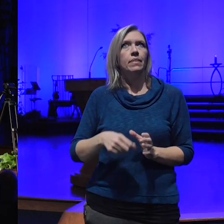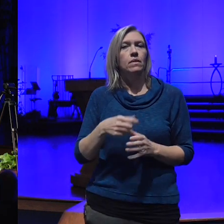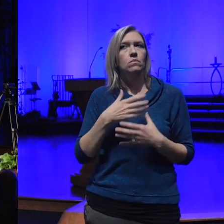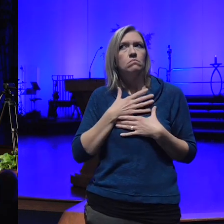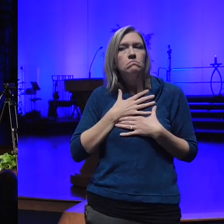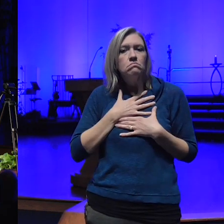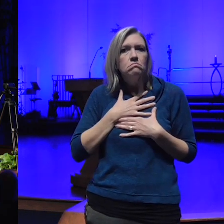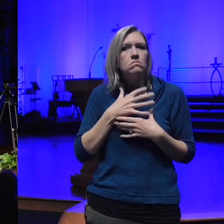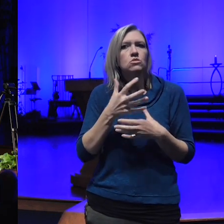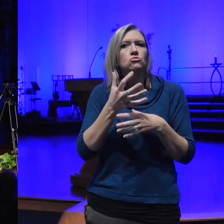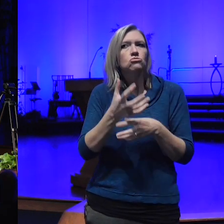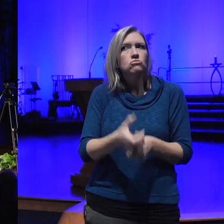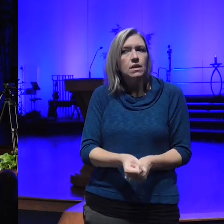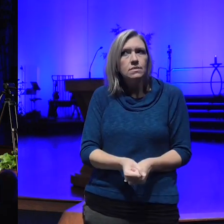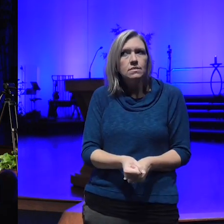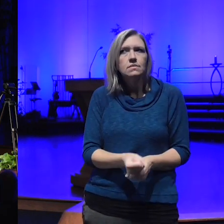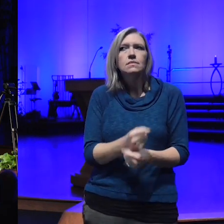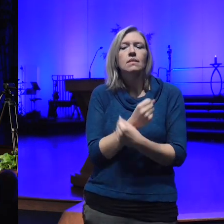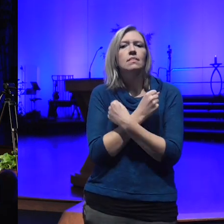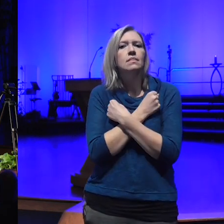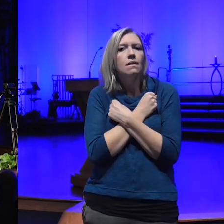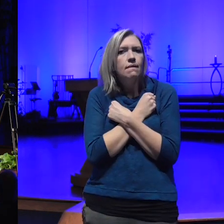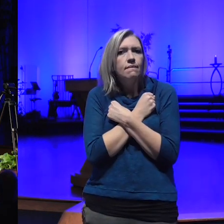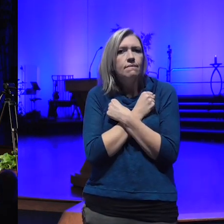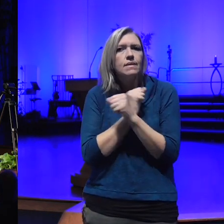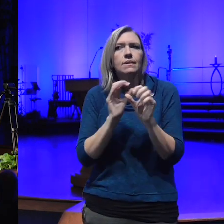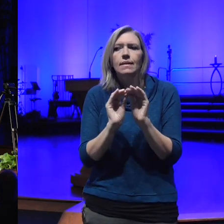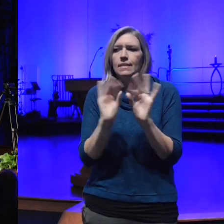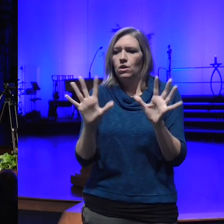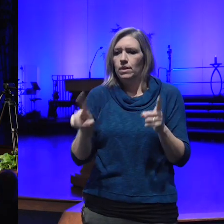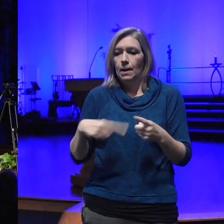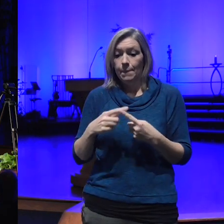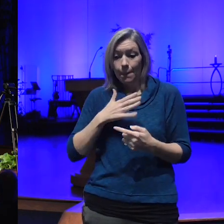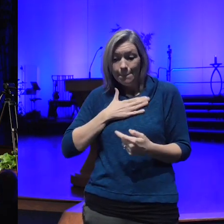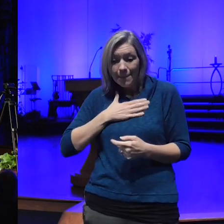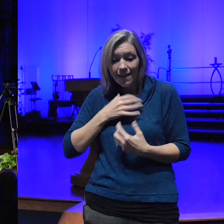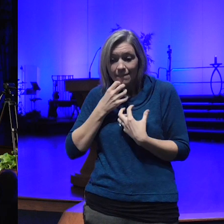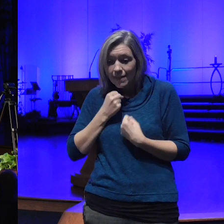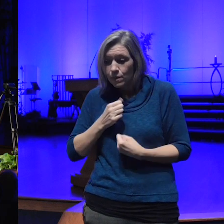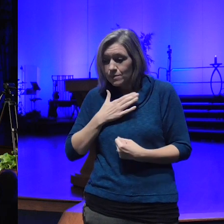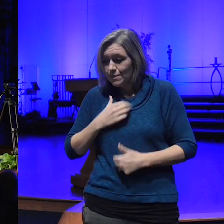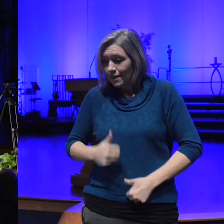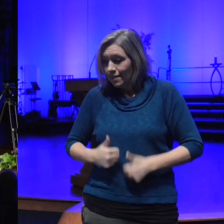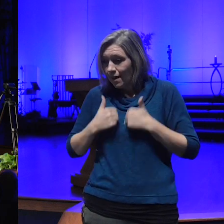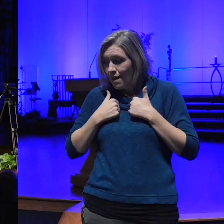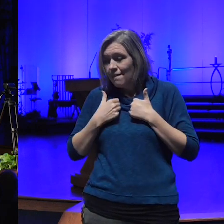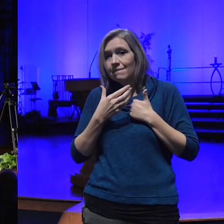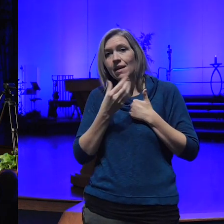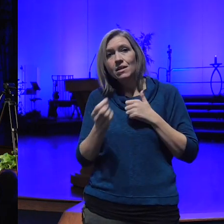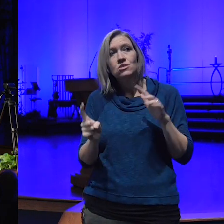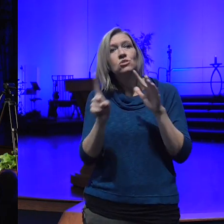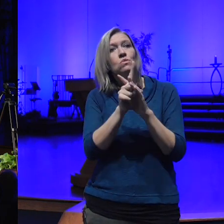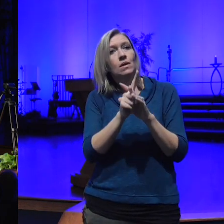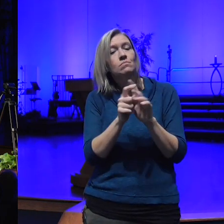and clarity about my own values in my own life and to exercise that with great love and to walk